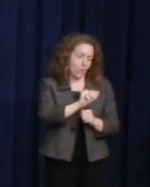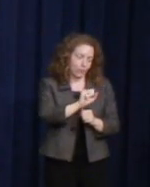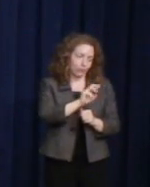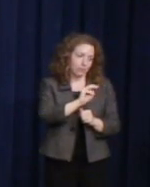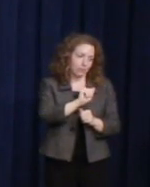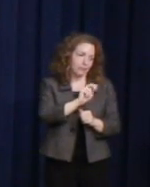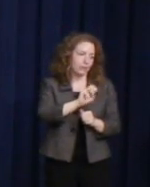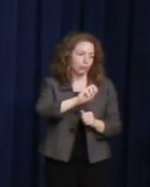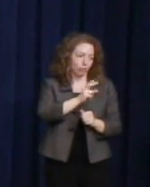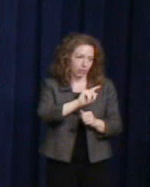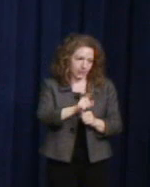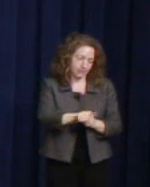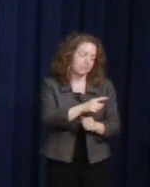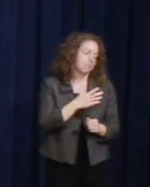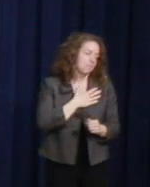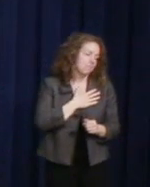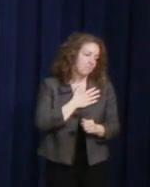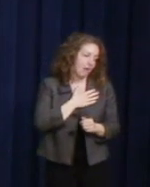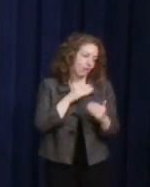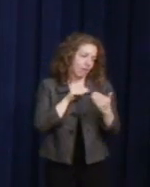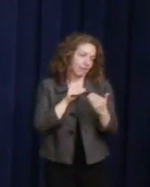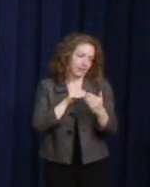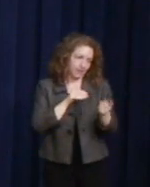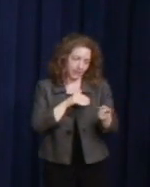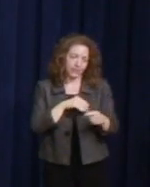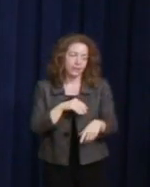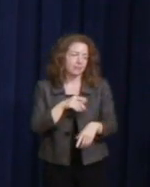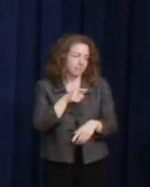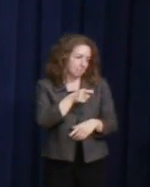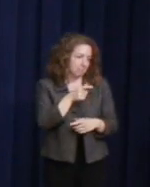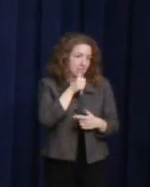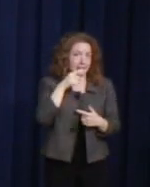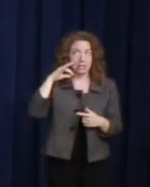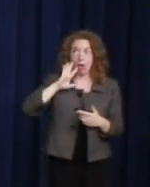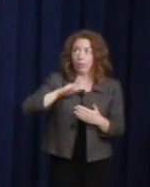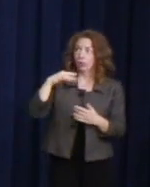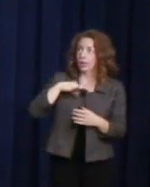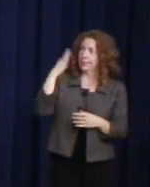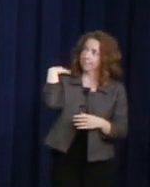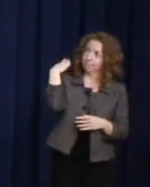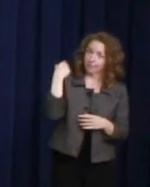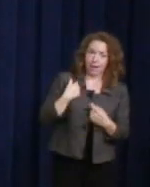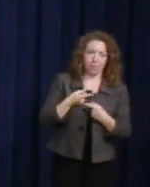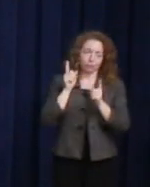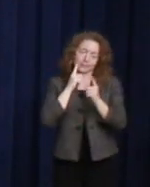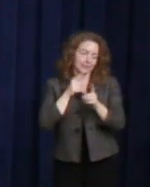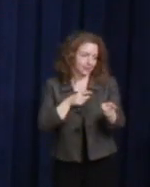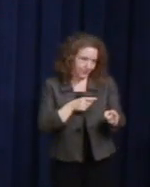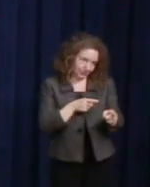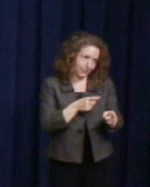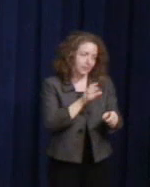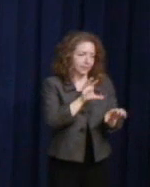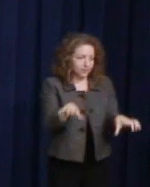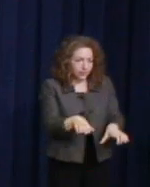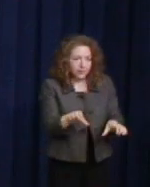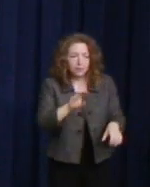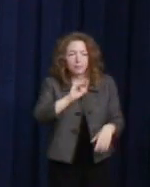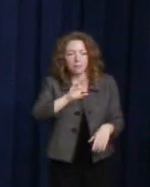in the credit for some of our accomplishments, Debbie. And Mark Takano, and Mark Pocan.